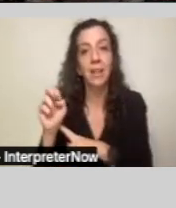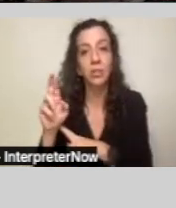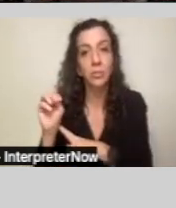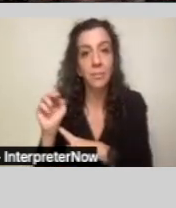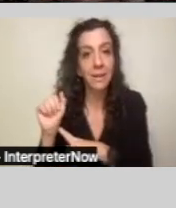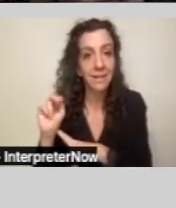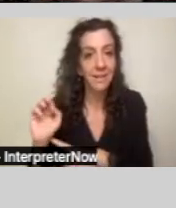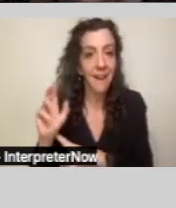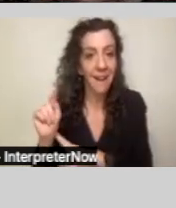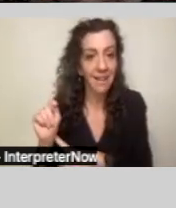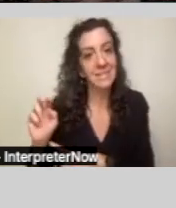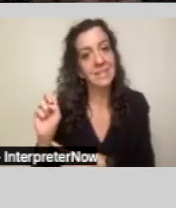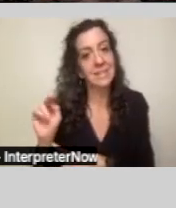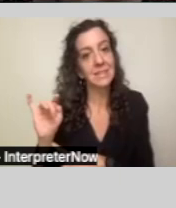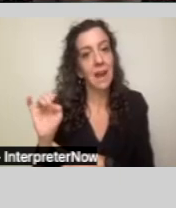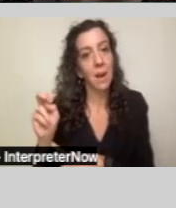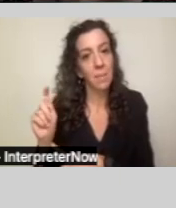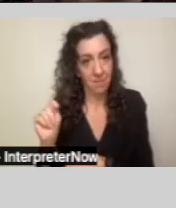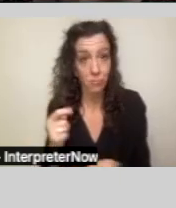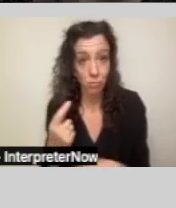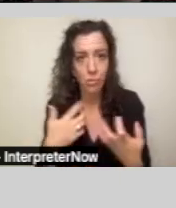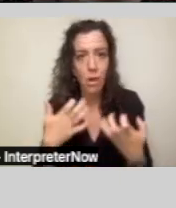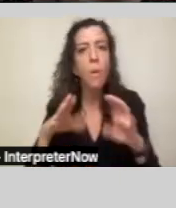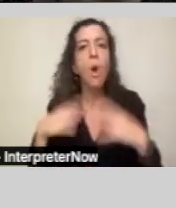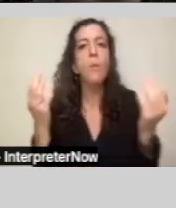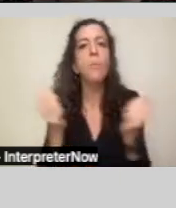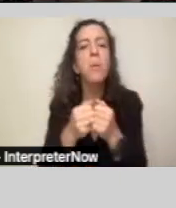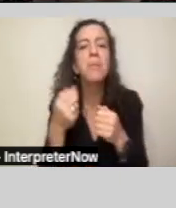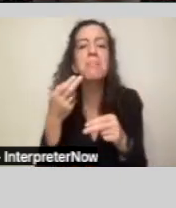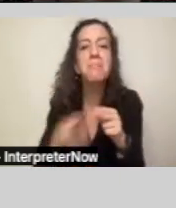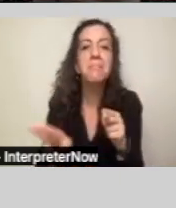So I wanted to start with a really small history of that.